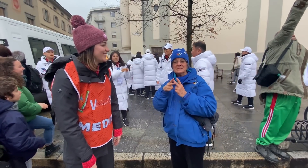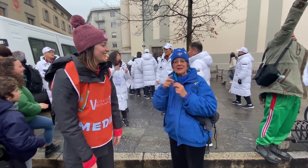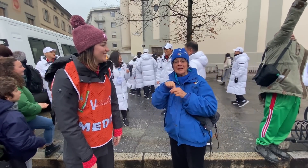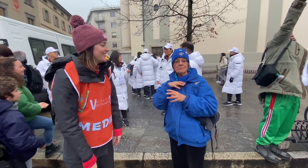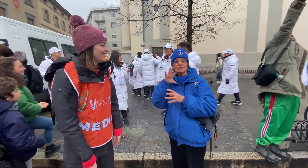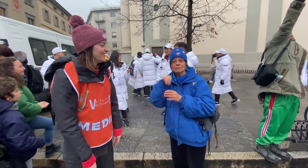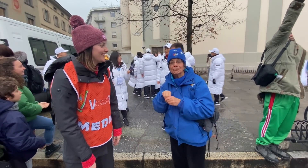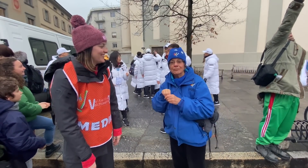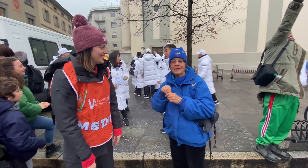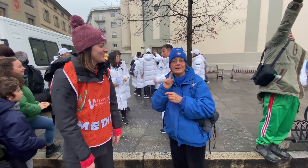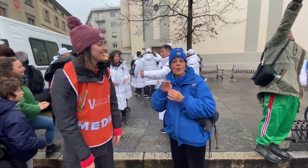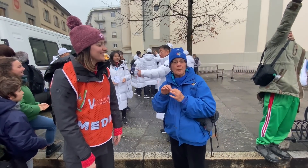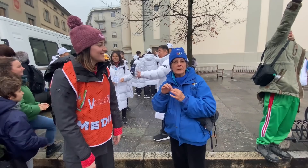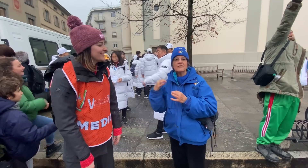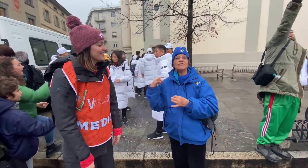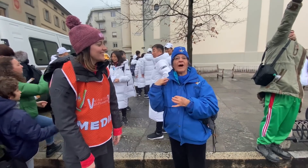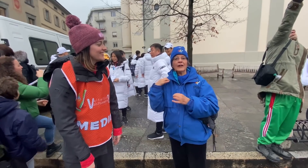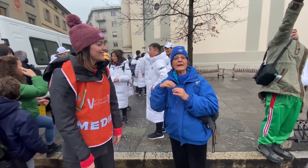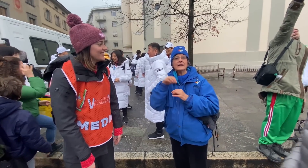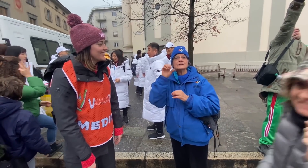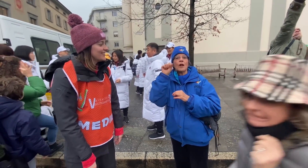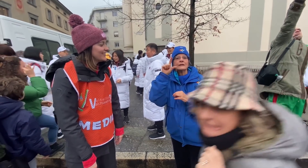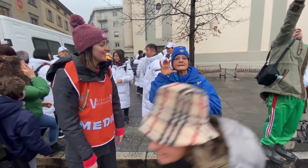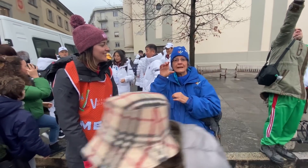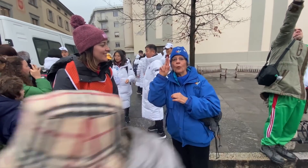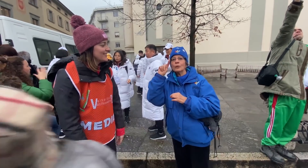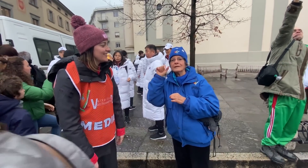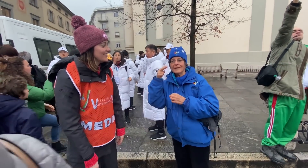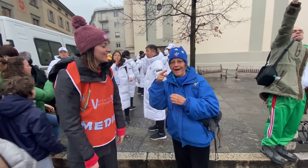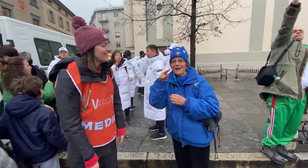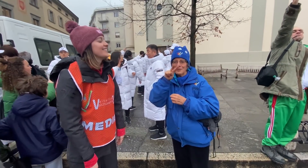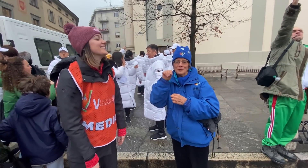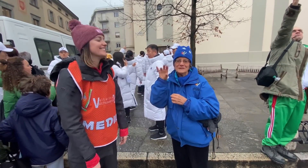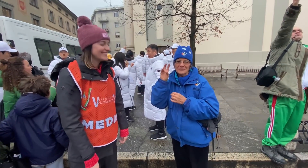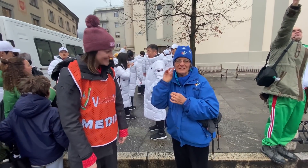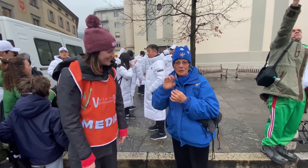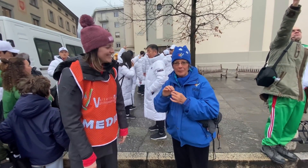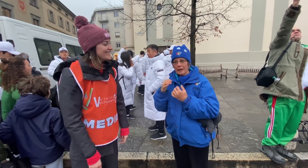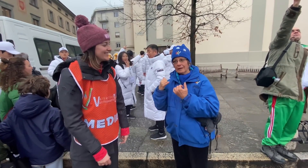Then the second time I was a volunteer in Salt Lake City, Utah -- in 2007.